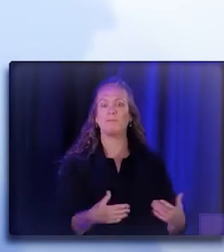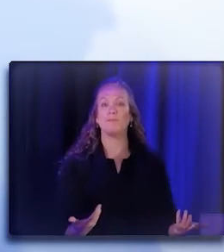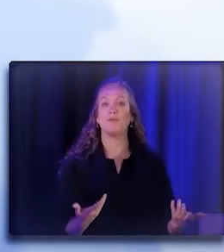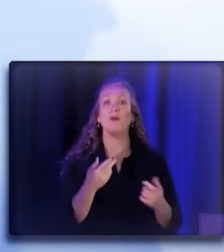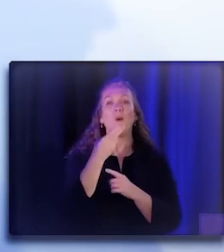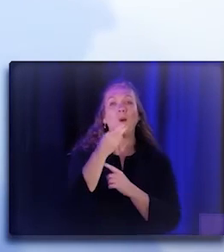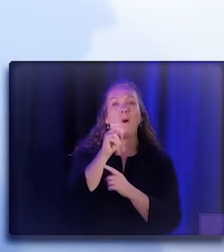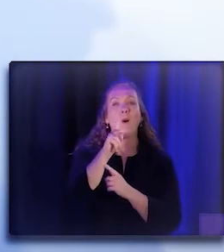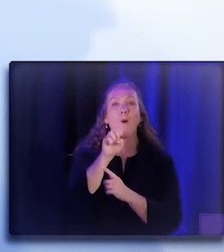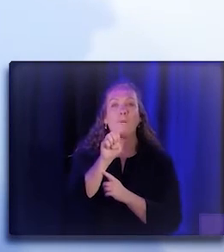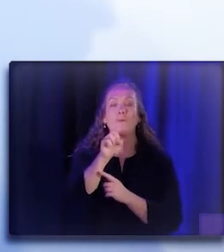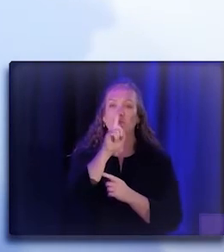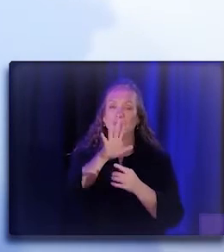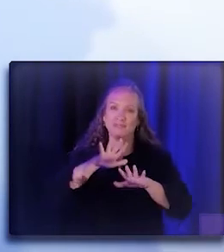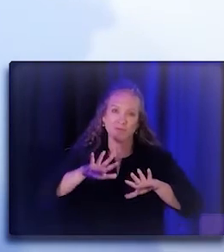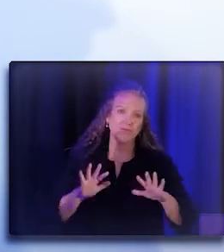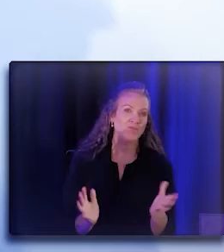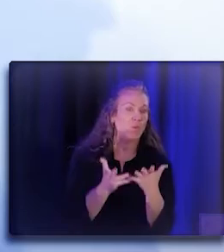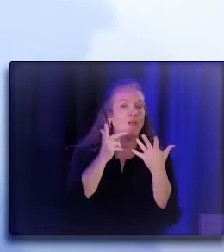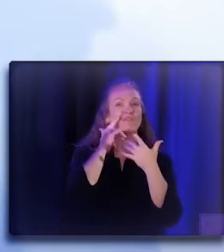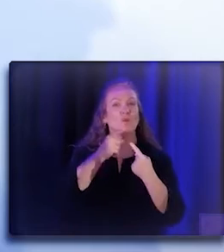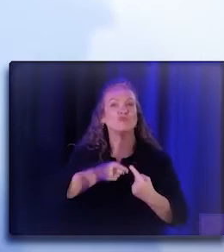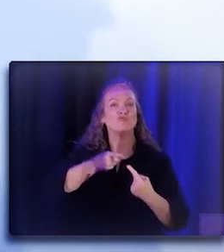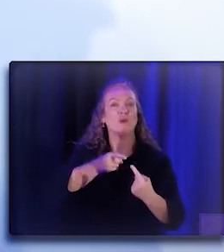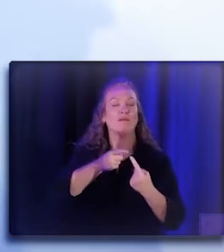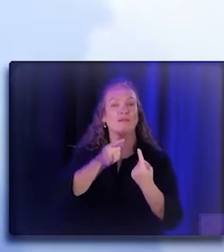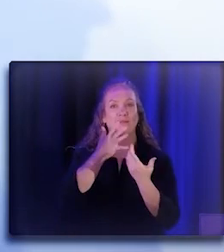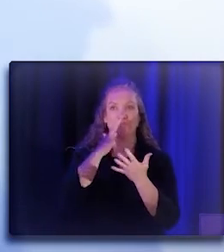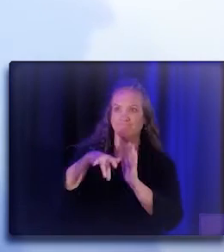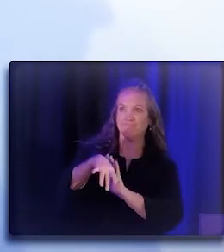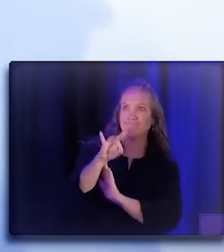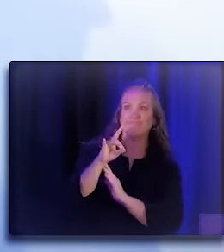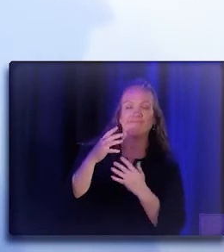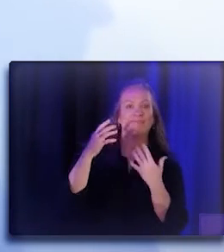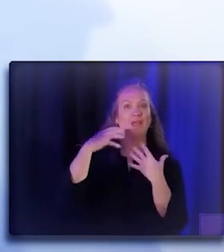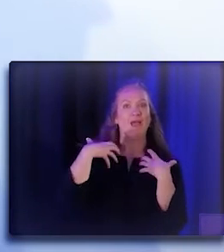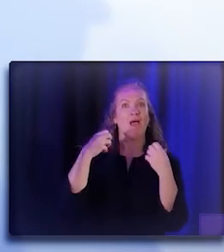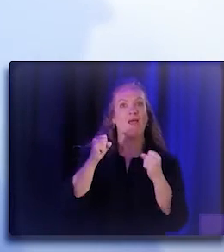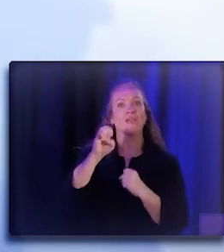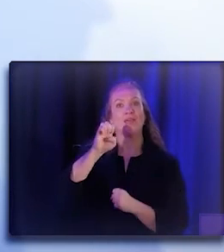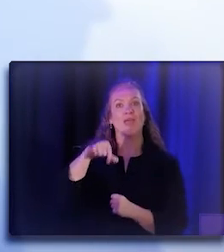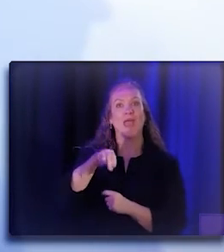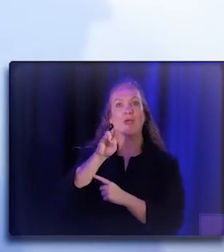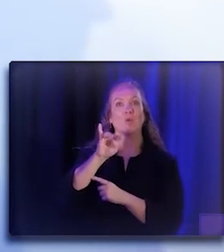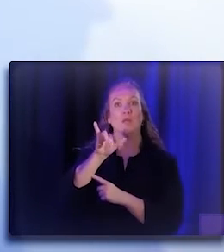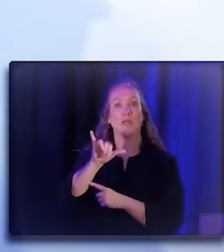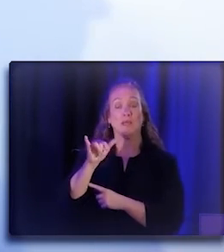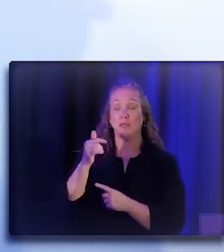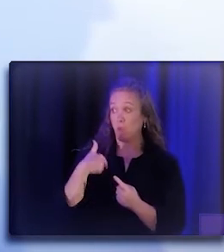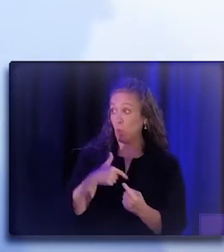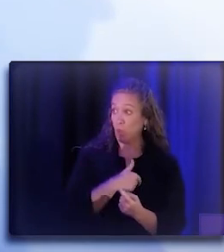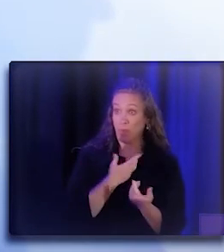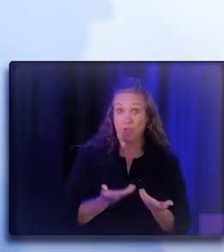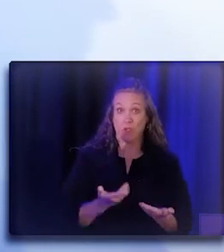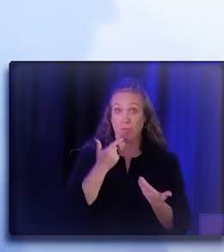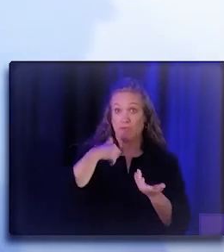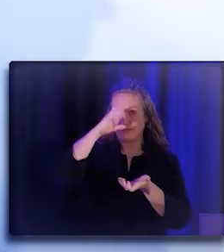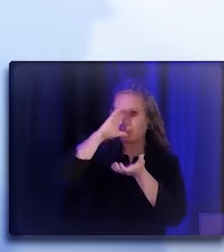for the struggle towards health equity. And I believe that we're here is because we believe in health equity and we're here because together,